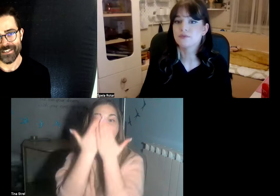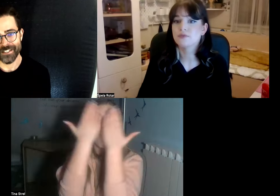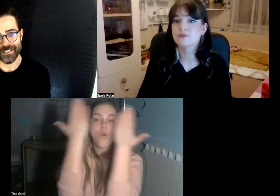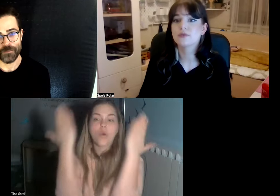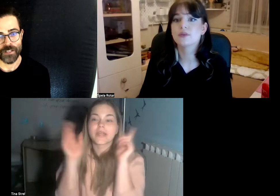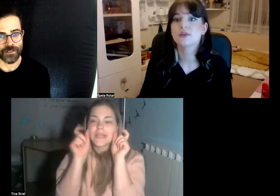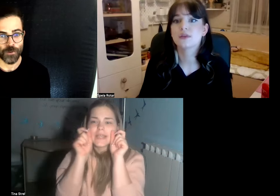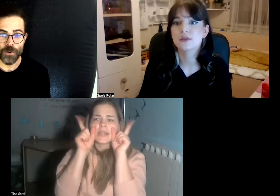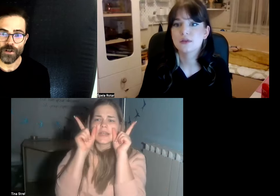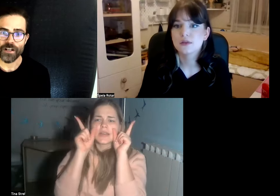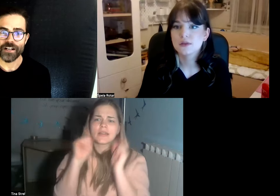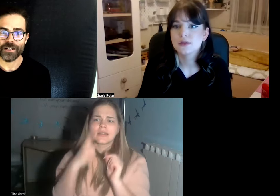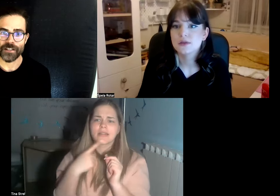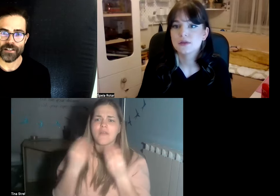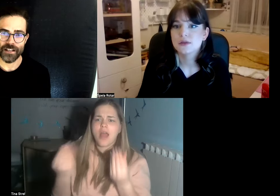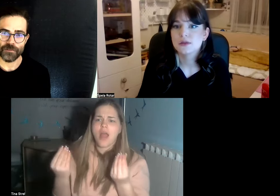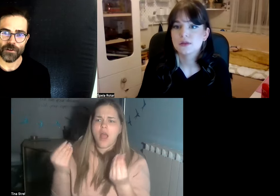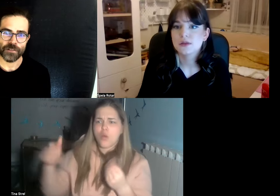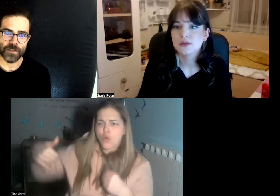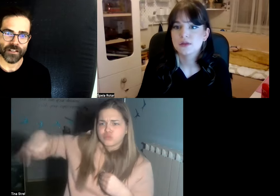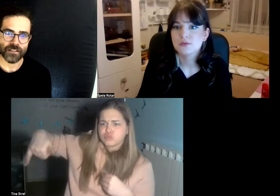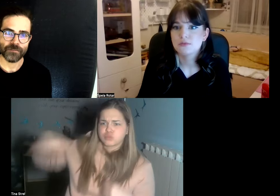that there is somebody at the door or that thetelephone is ringing